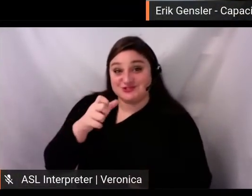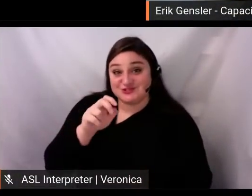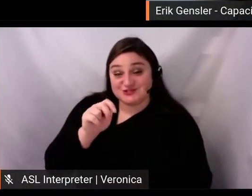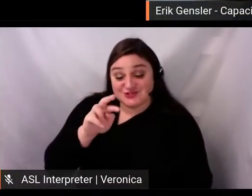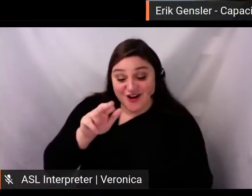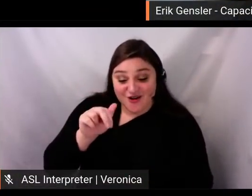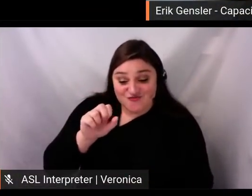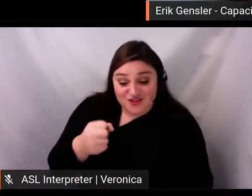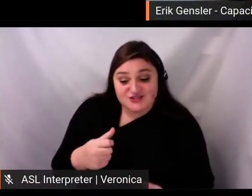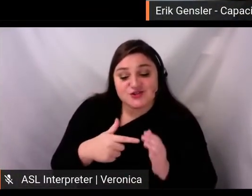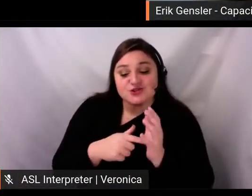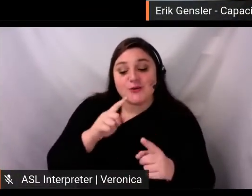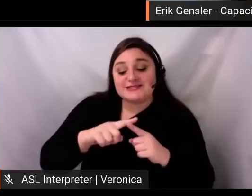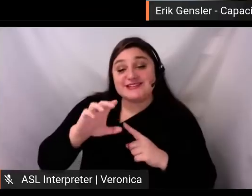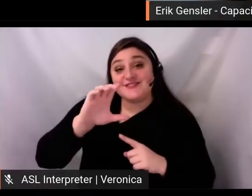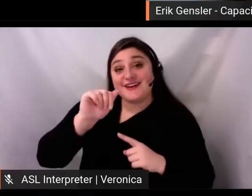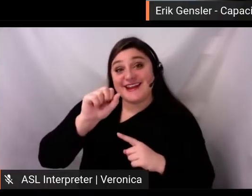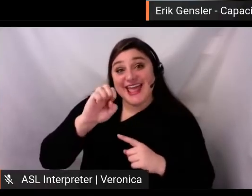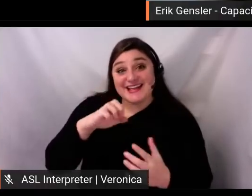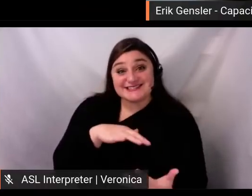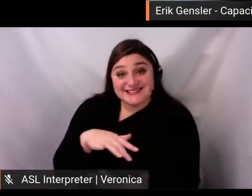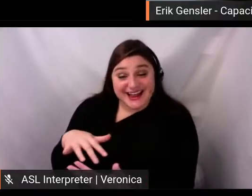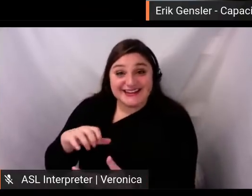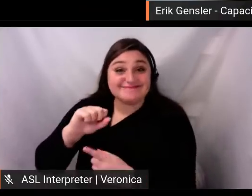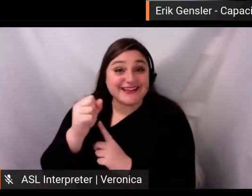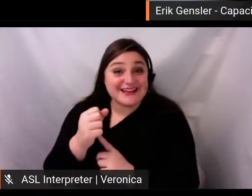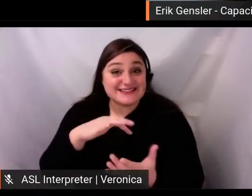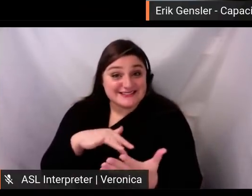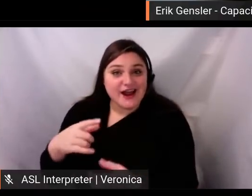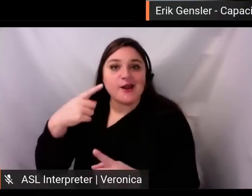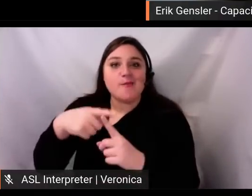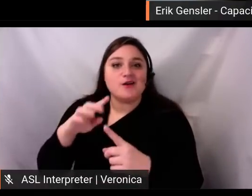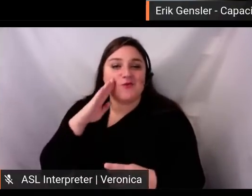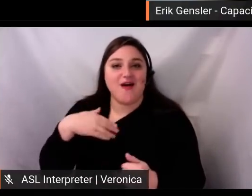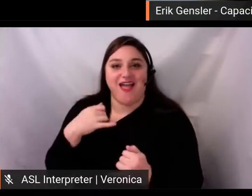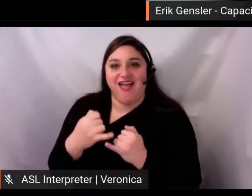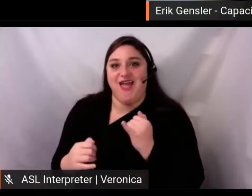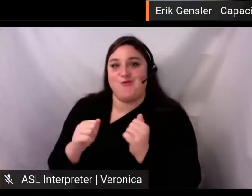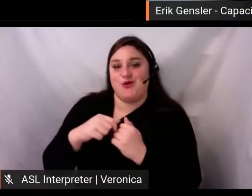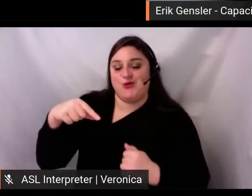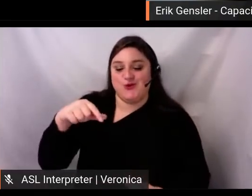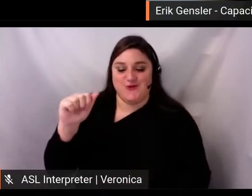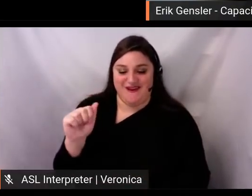and then a group Q&A. First up, Micayla Brewster is the social media